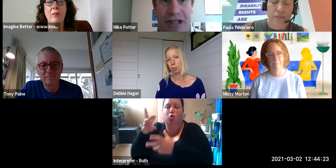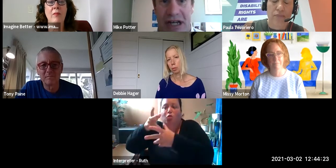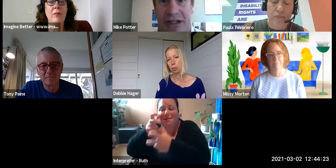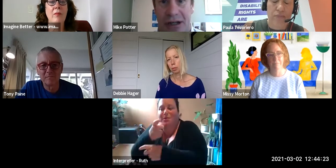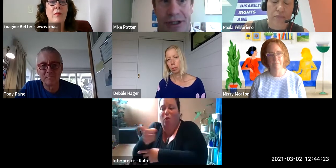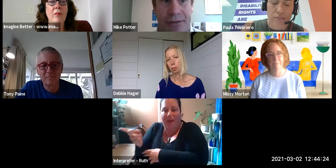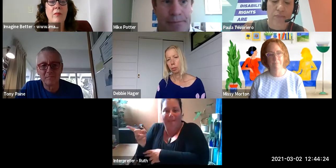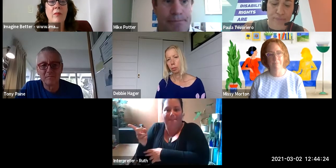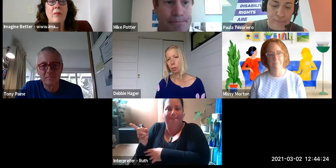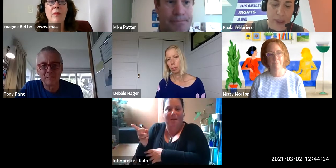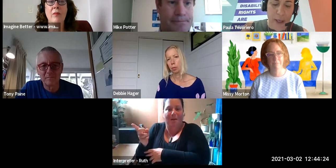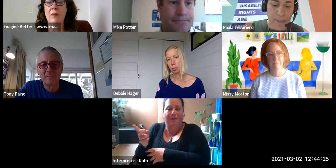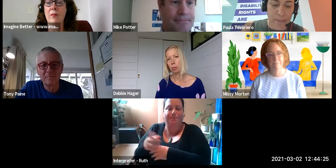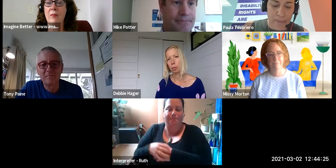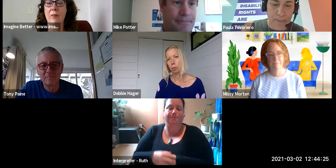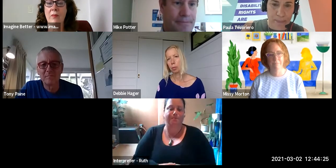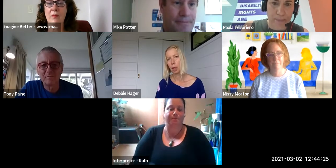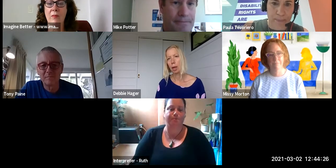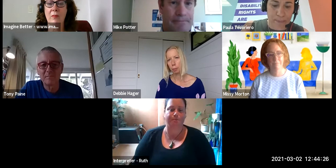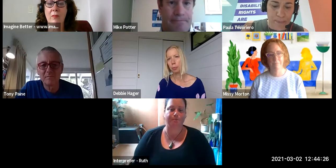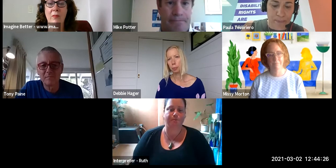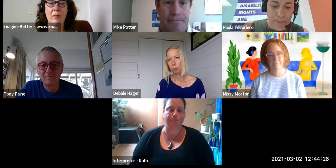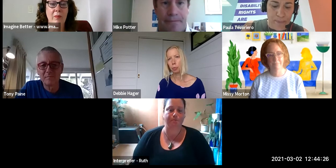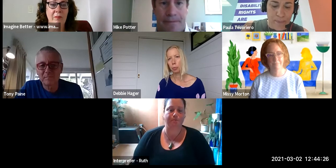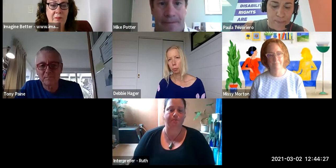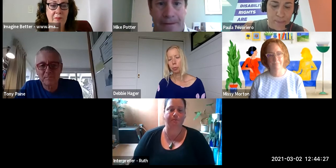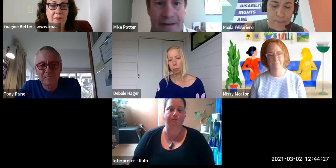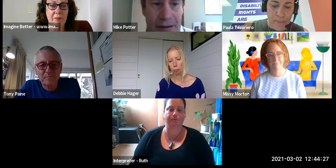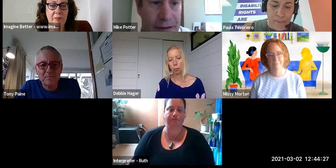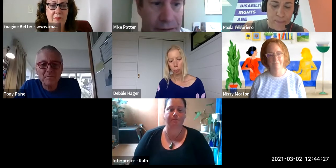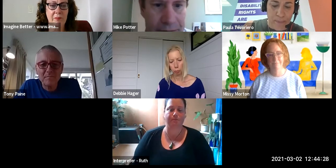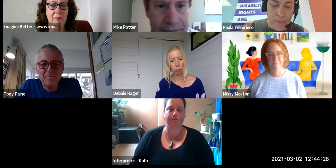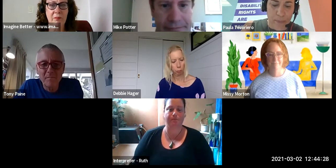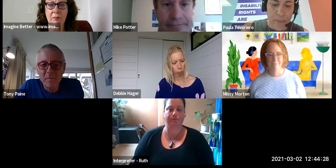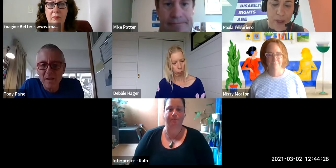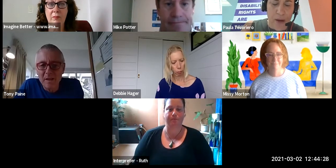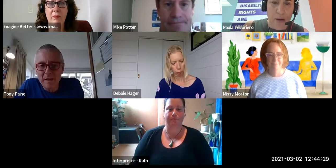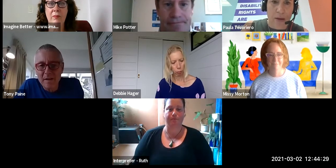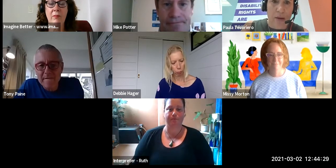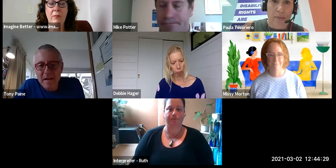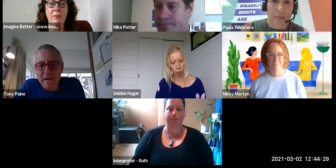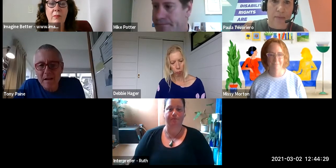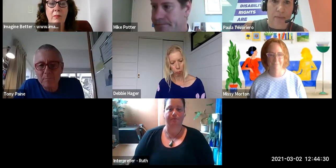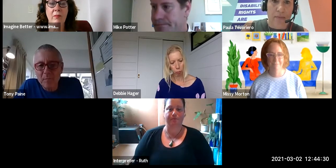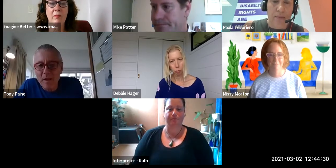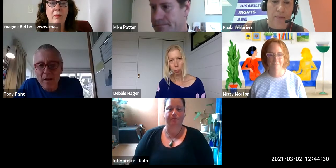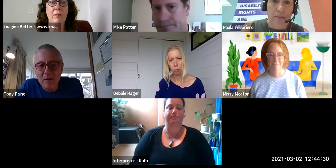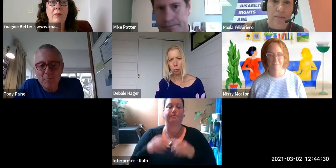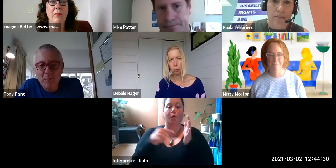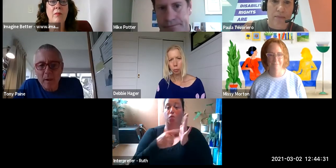regroup and we go somewhere else. So it's a sort of iterative process as we learn more and listen to the really diverse voices. Start off working with these people and the the voices grow and so the options grow. I think that's enough for me at the moment and there you go you just brought something up that i was pleased with: Missy identifying the voices project because one thing that for us to have social change is the voice of the voiceless. It's a really important thing I think for anyone within the rights movement for disability is to be able to to have allies and friends who don't have a voice and to spend time with